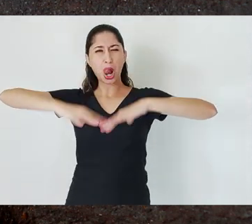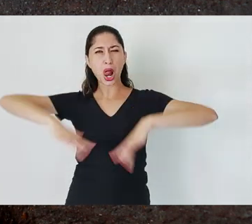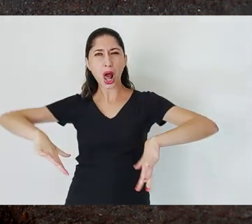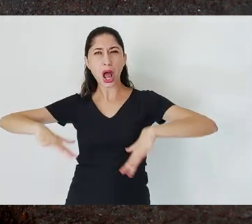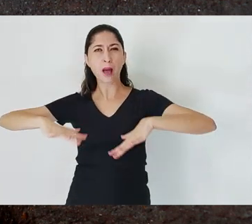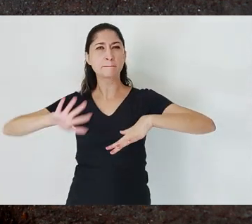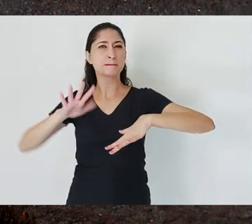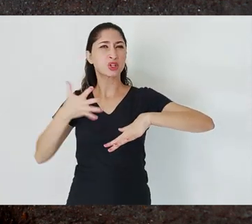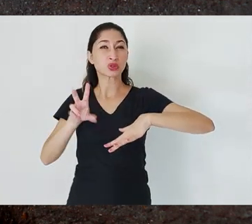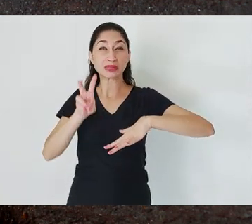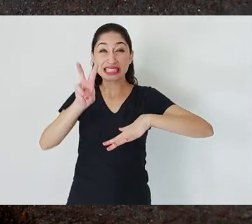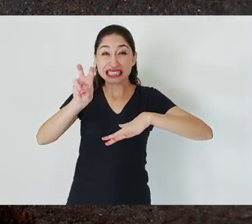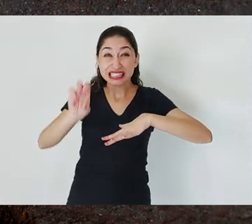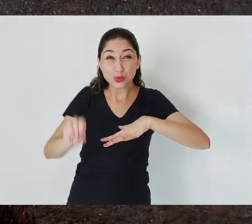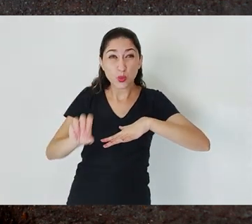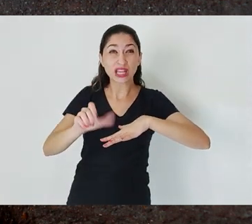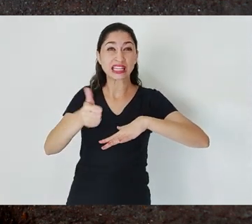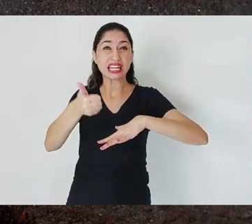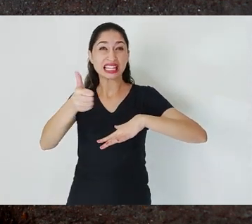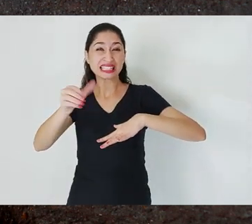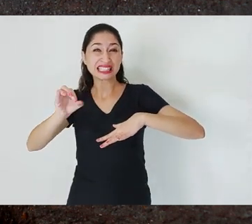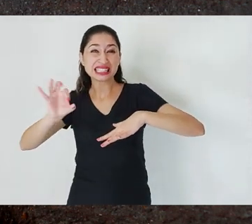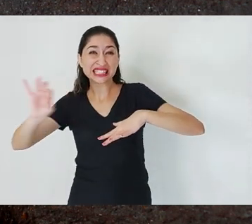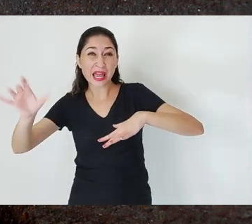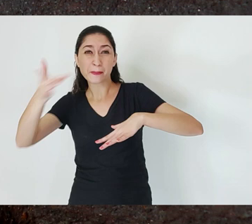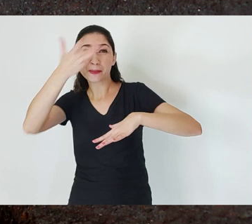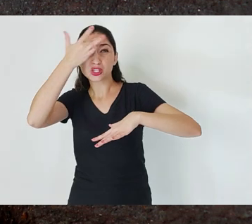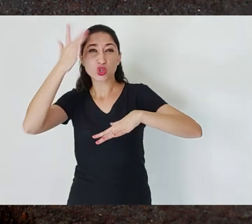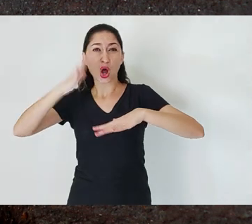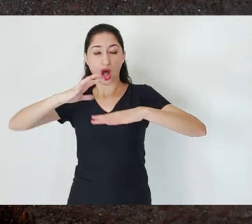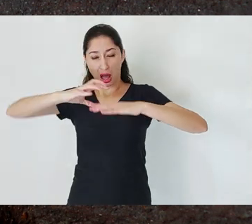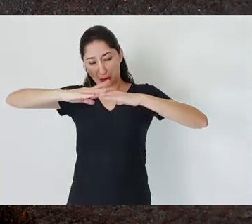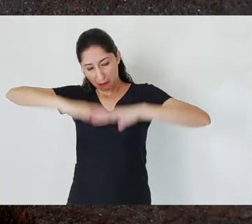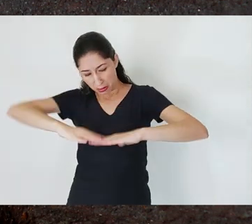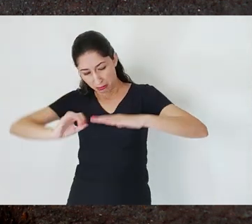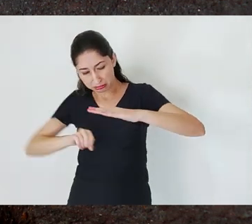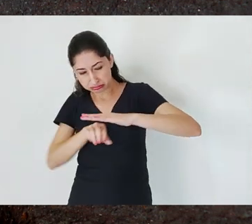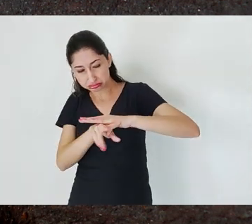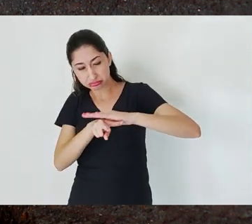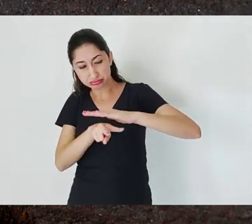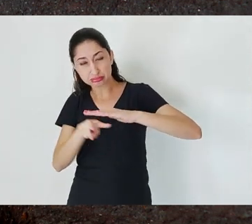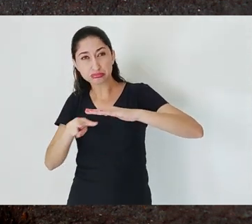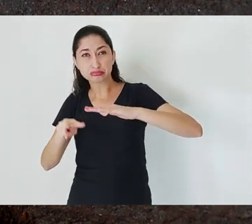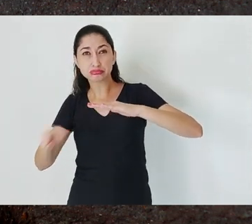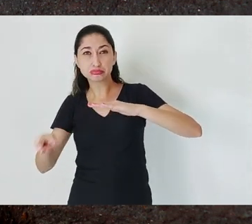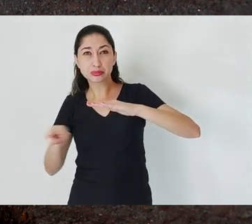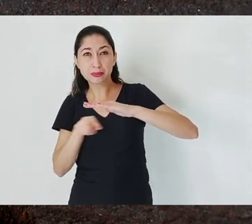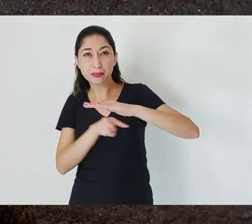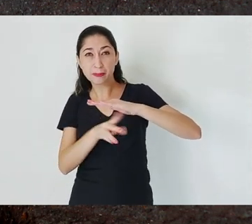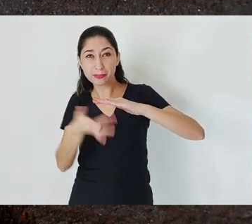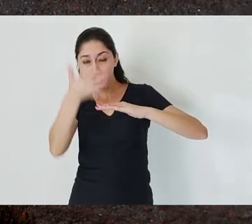around 50 and 100 people were imprisoned. They got trapped and